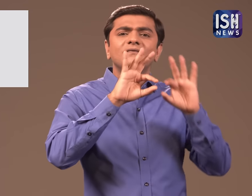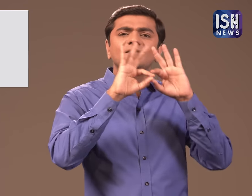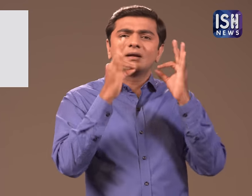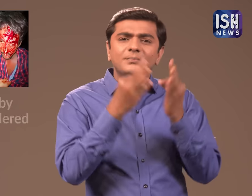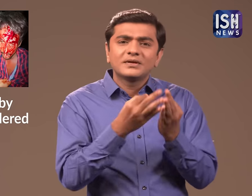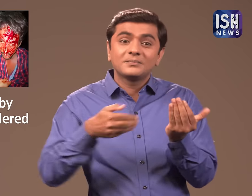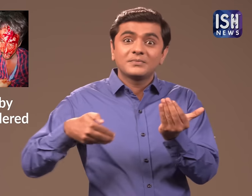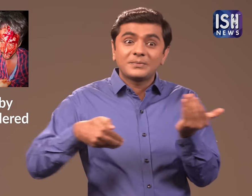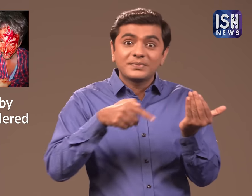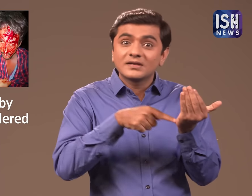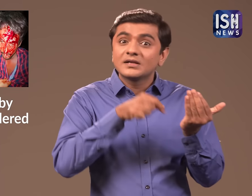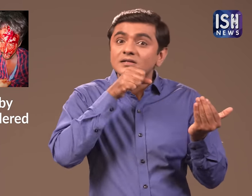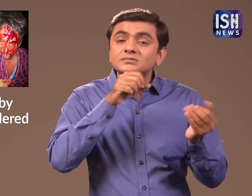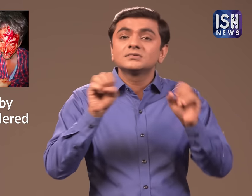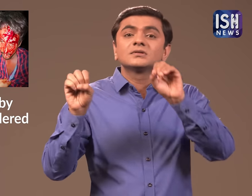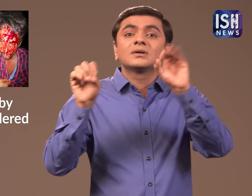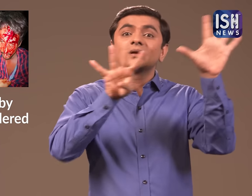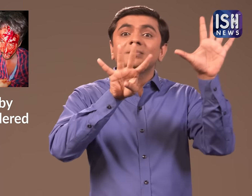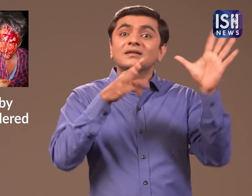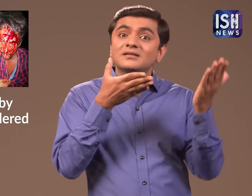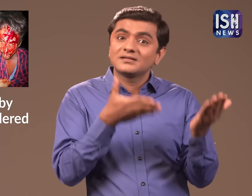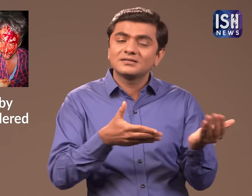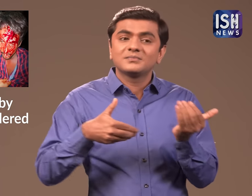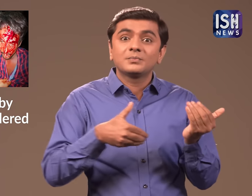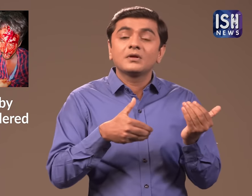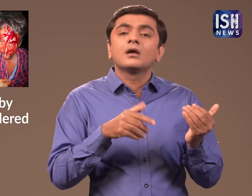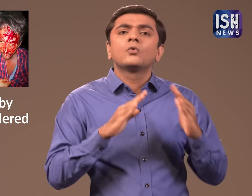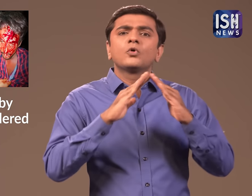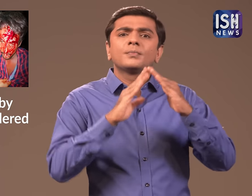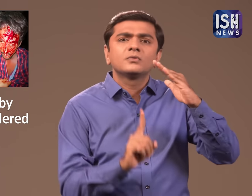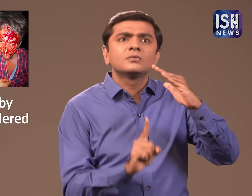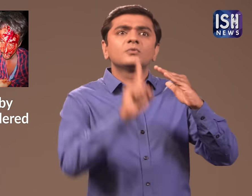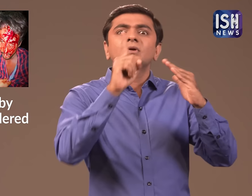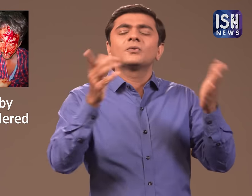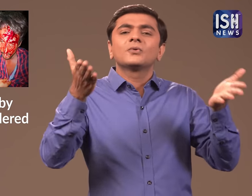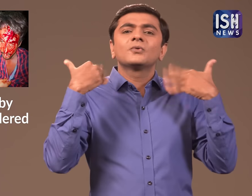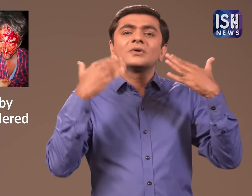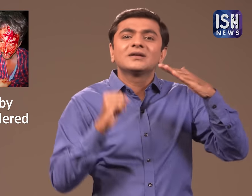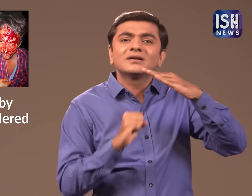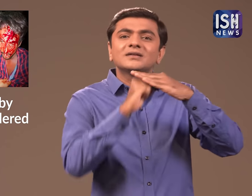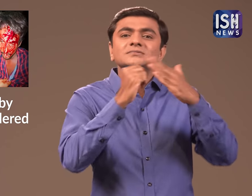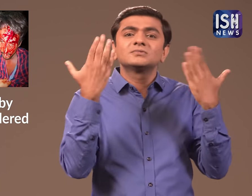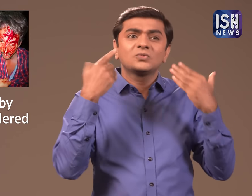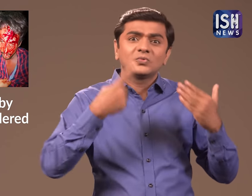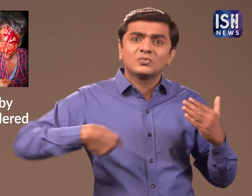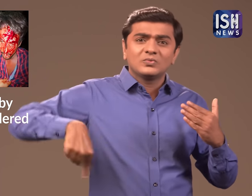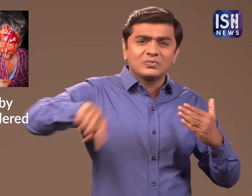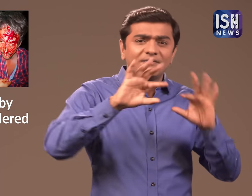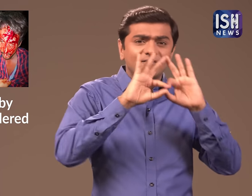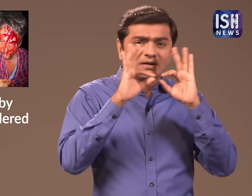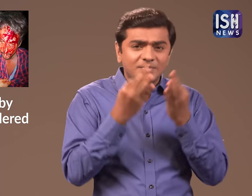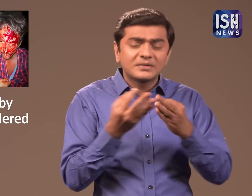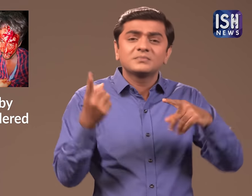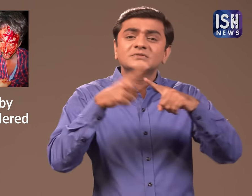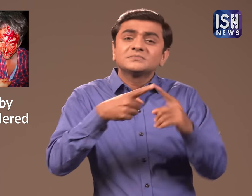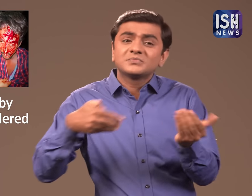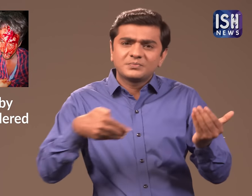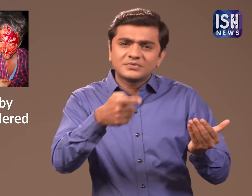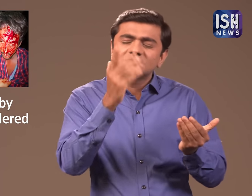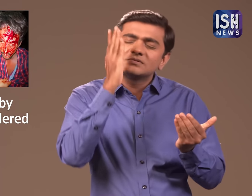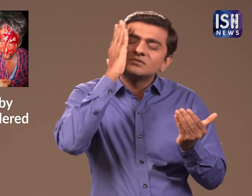a 9 month old baby was sleeping with the family on the terrace.